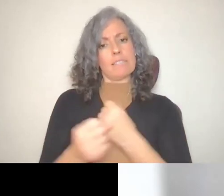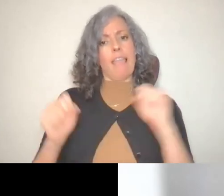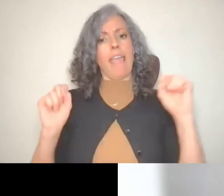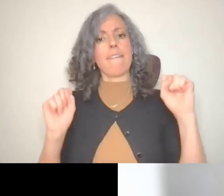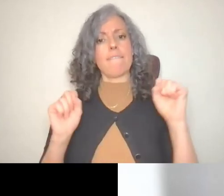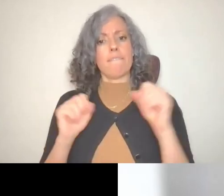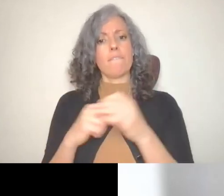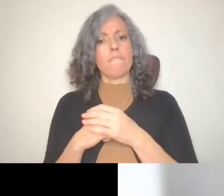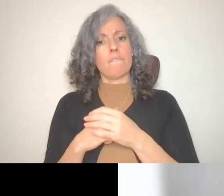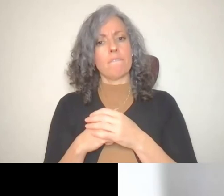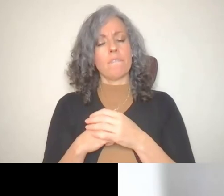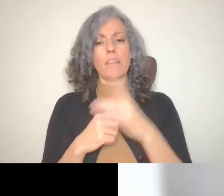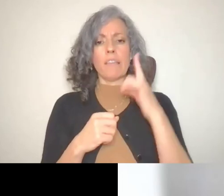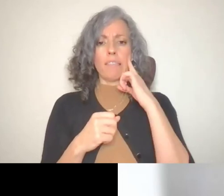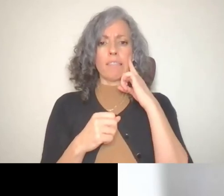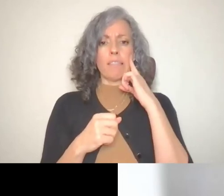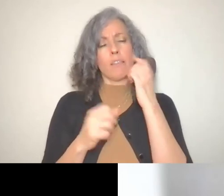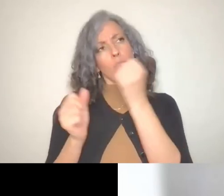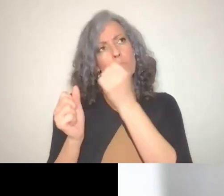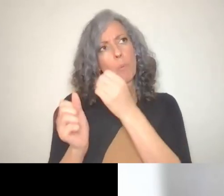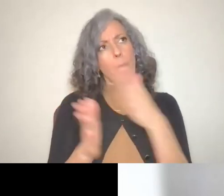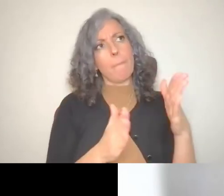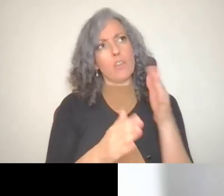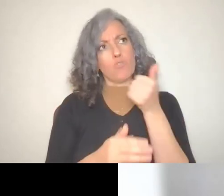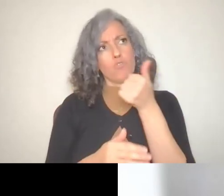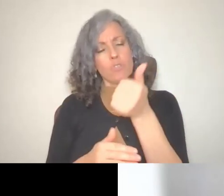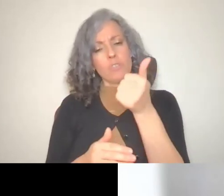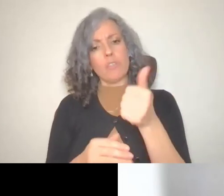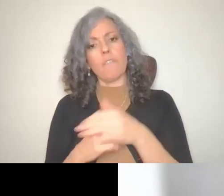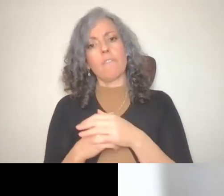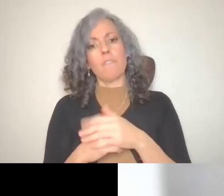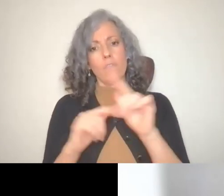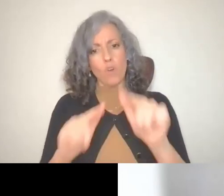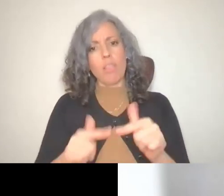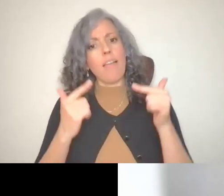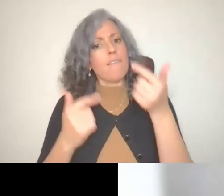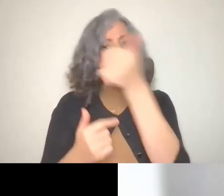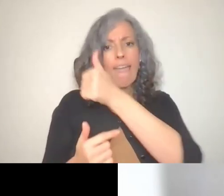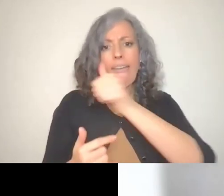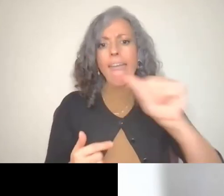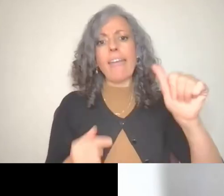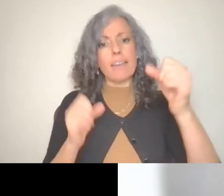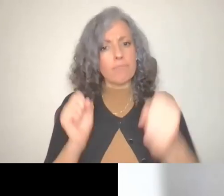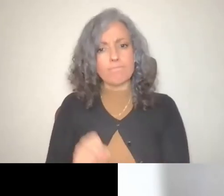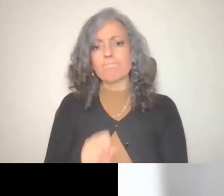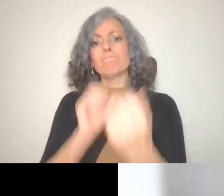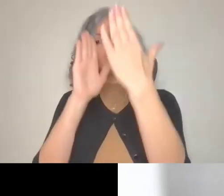Shanghai to prepare yourself for like any emergency.